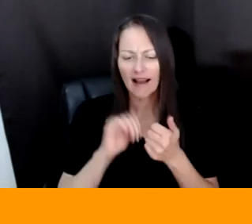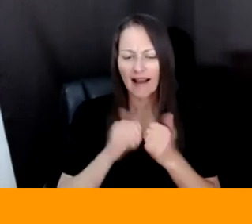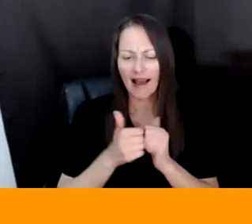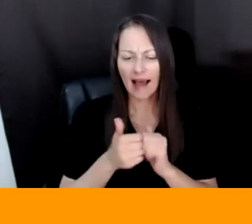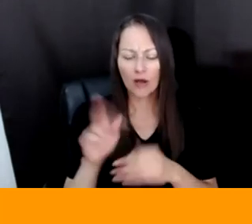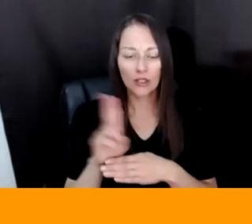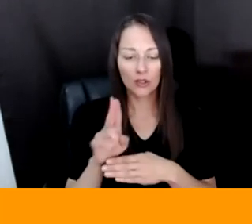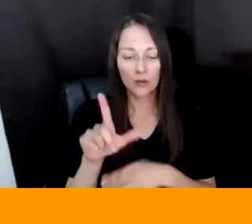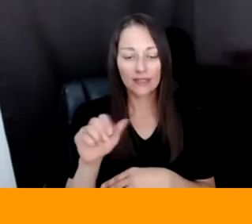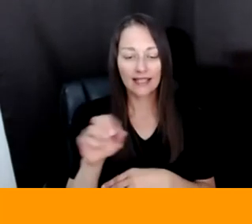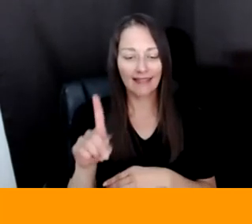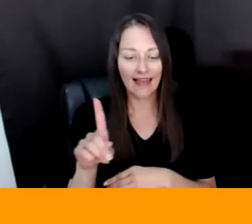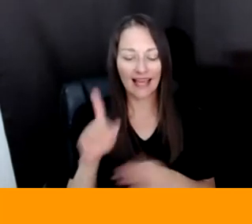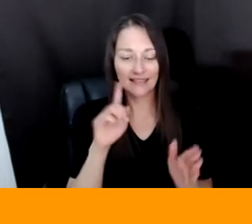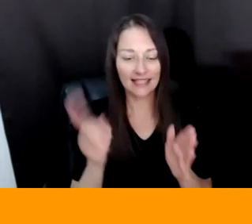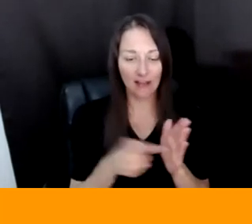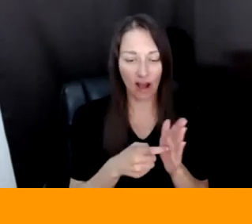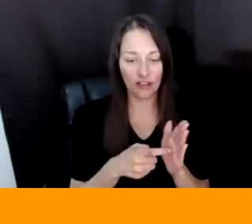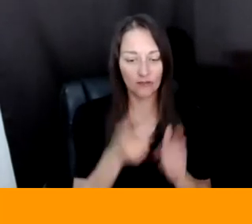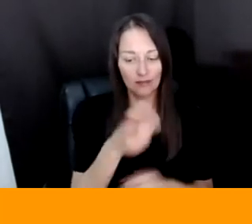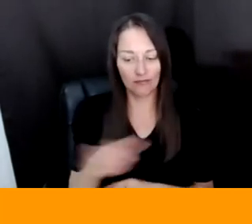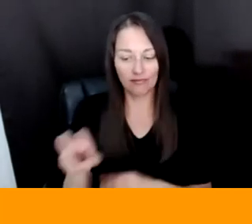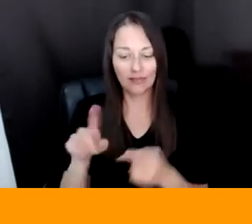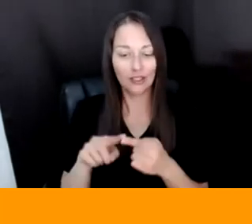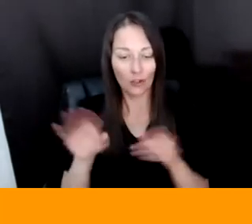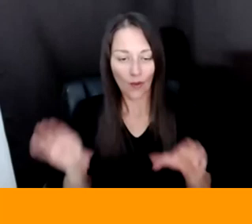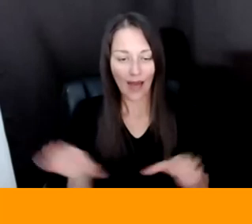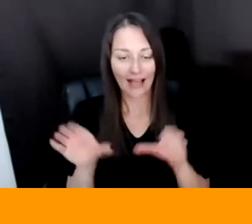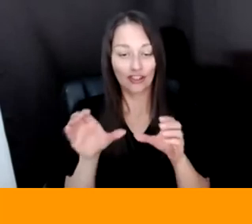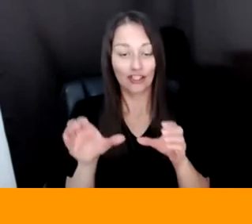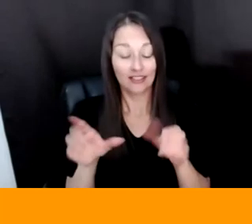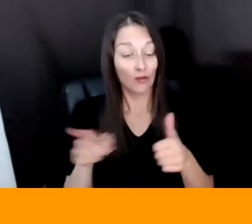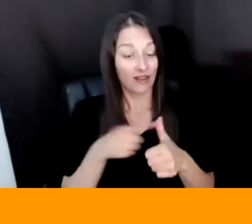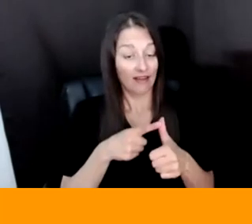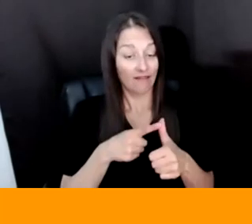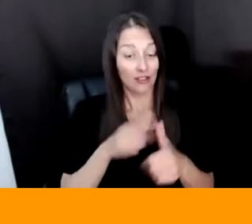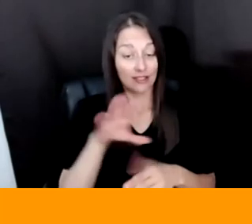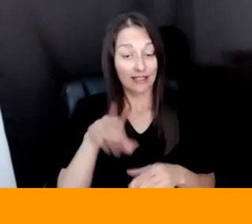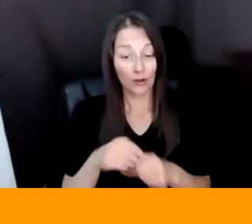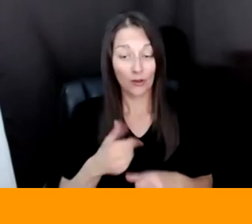TOWARDS ACTION. AND INITIALLY WHEN I WAS BROUGHT INTO THE PROJECT THEY'RE LIKE WE ARE, OUR ADVISORY